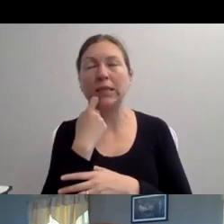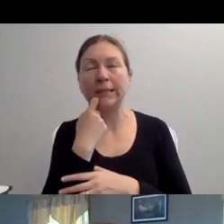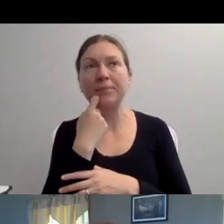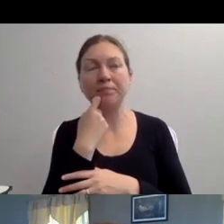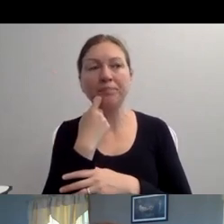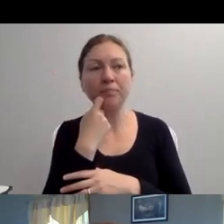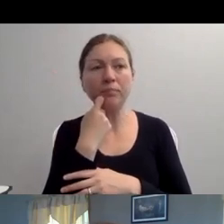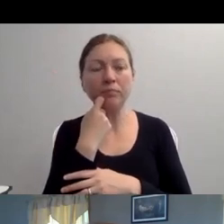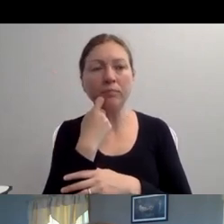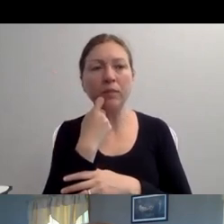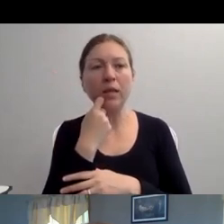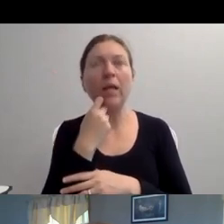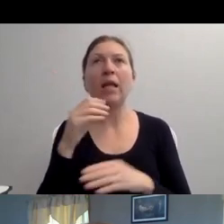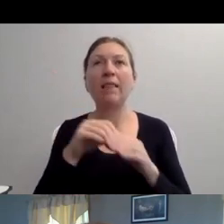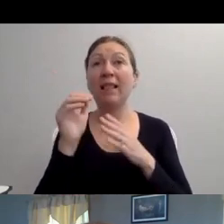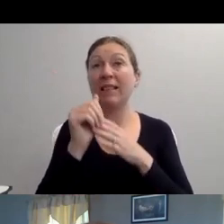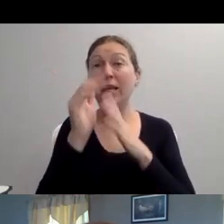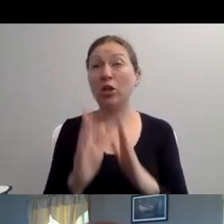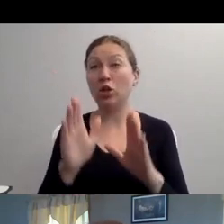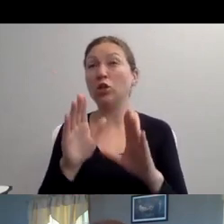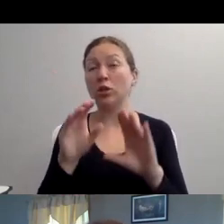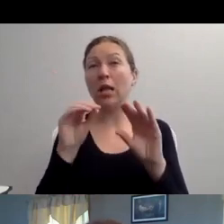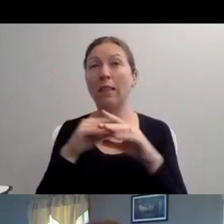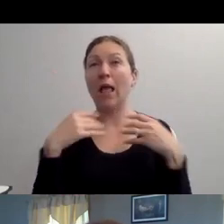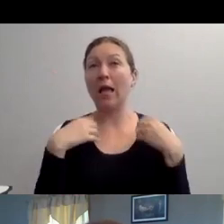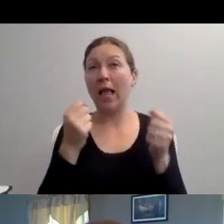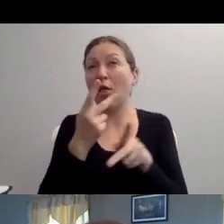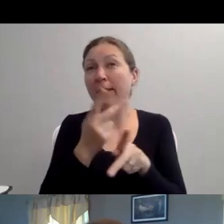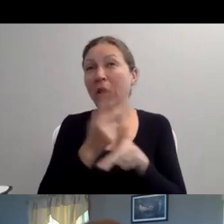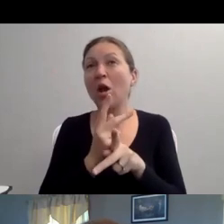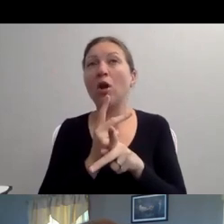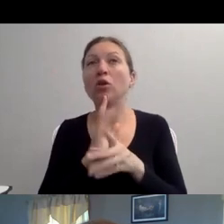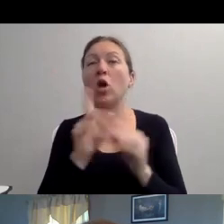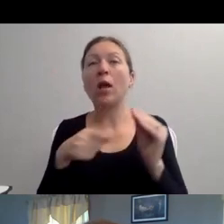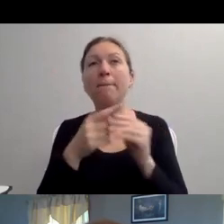WE WILL PUT ALL OF THE LINKS TO THE RESOURCES THAT YOU'LL SEE ON THE NEXT SLIDE AS WELL.